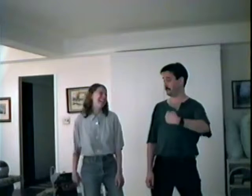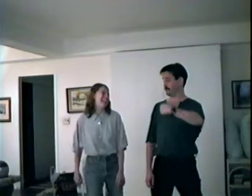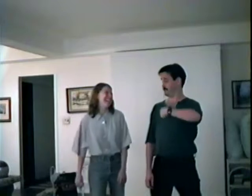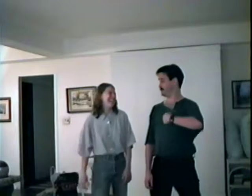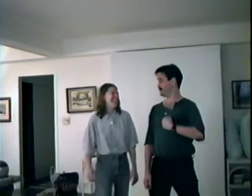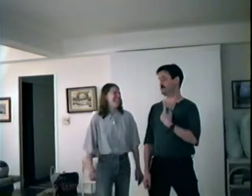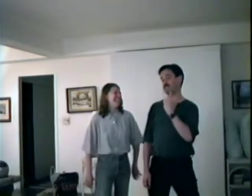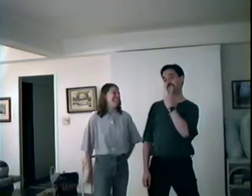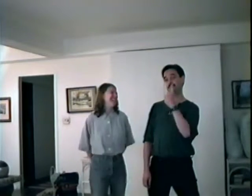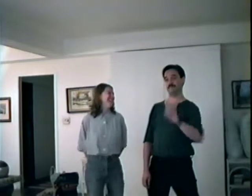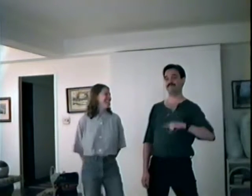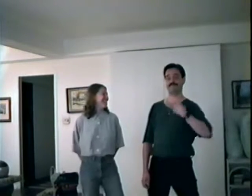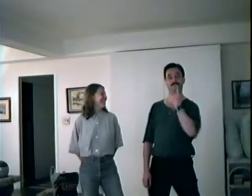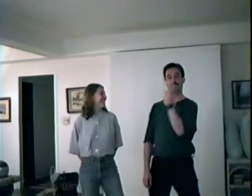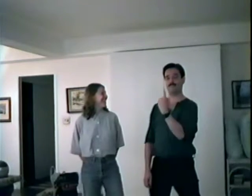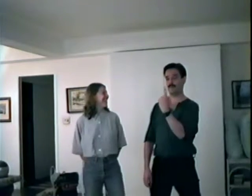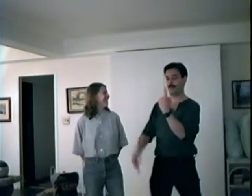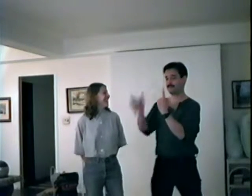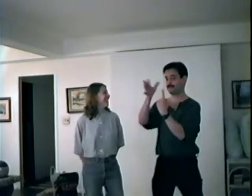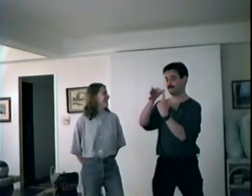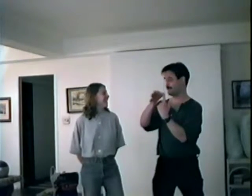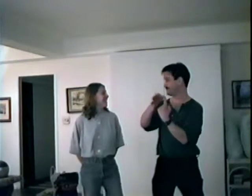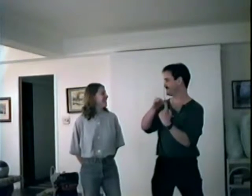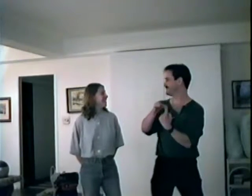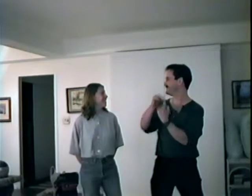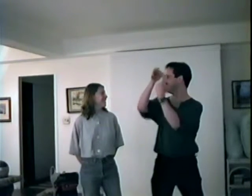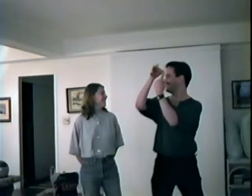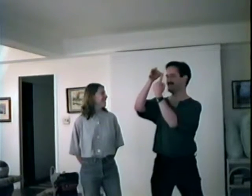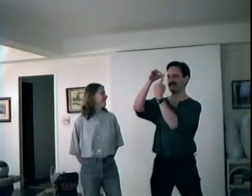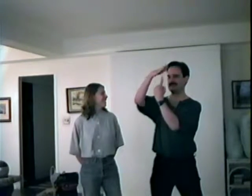I'm really a rare thing, Such a fair thing,